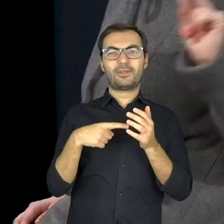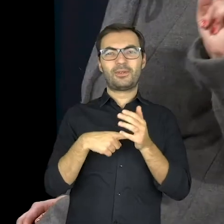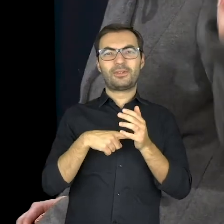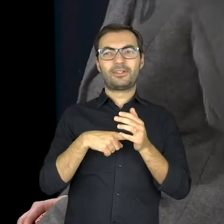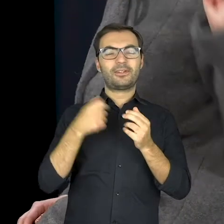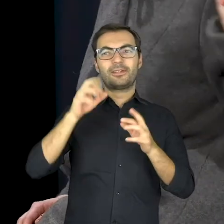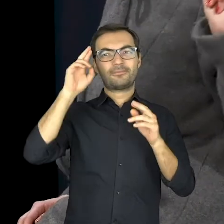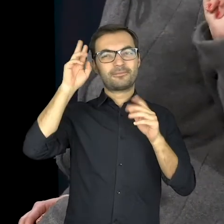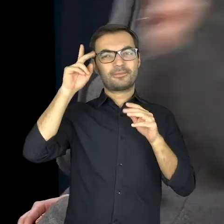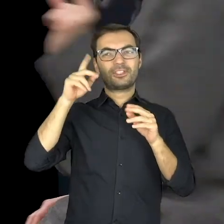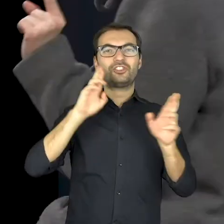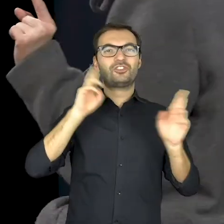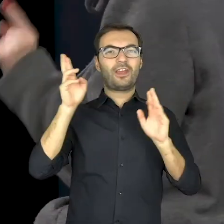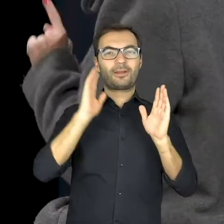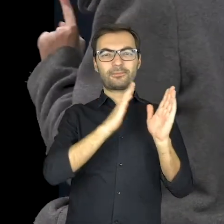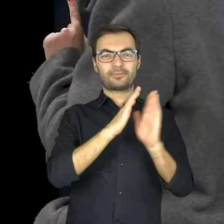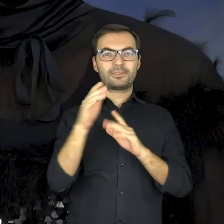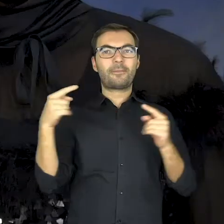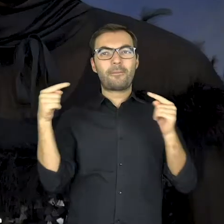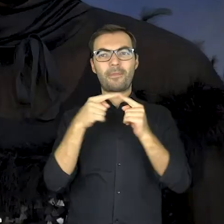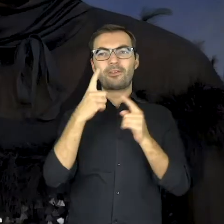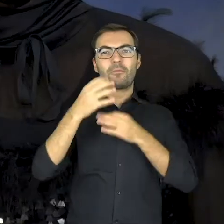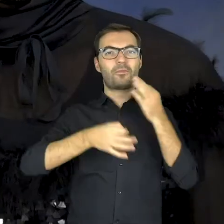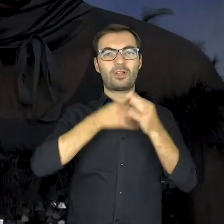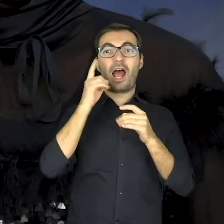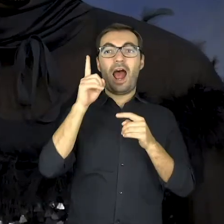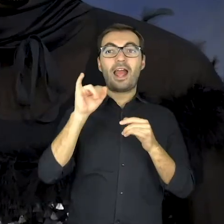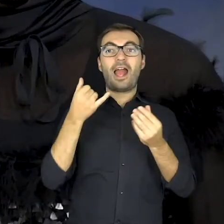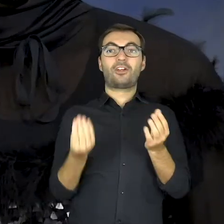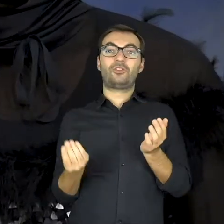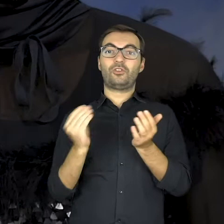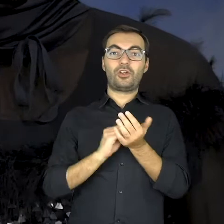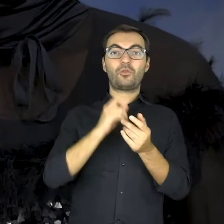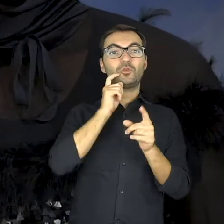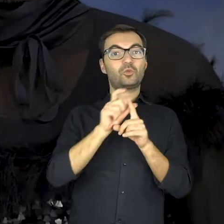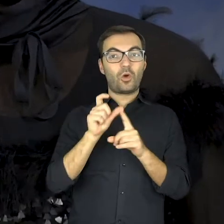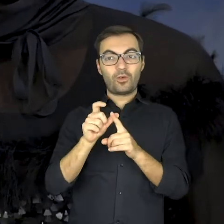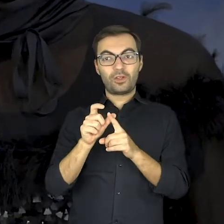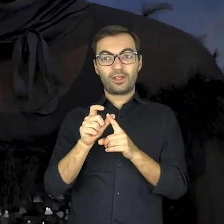the most recognizable range of sounds characteristic for a given song. But when we add words to it